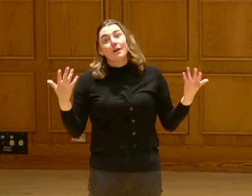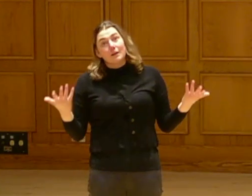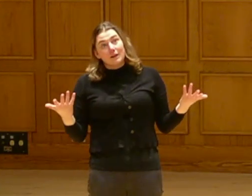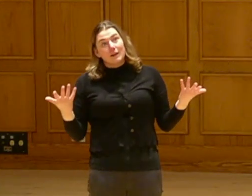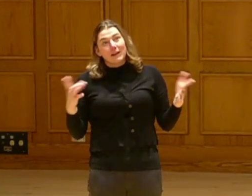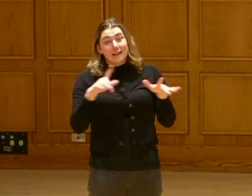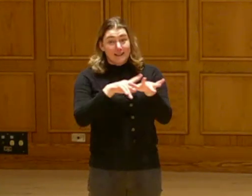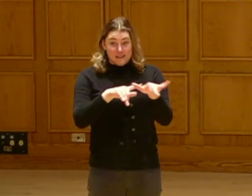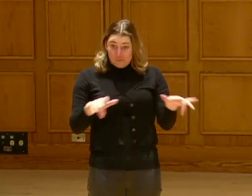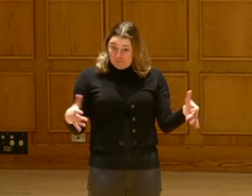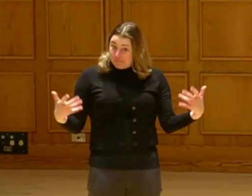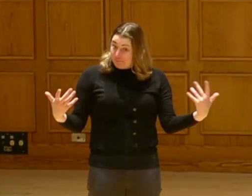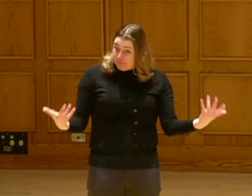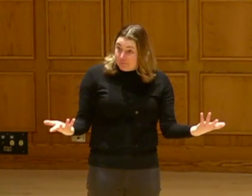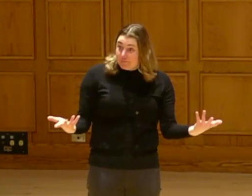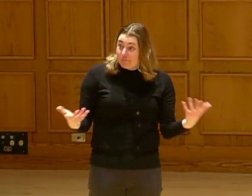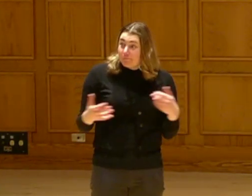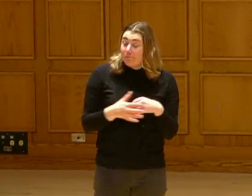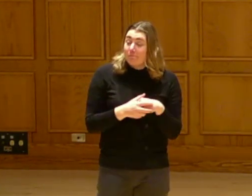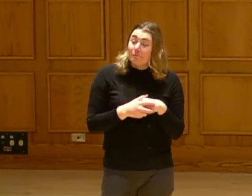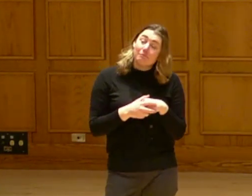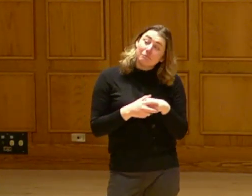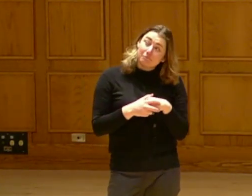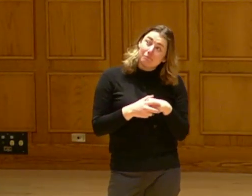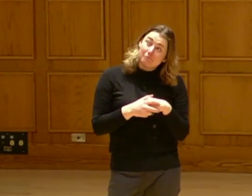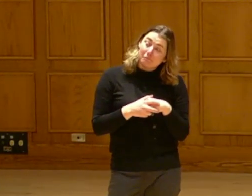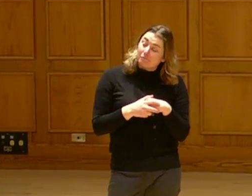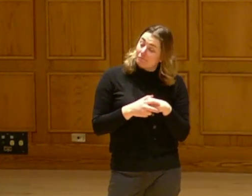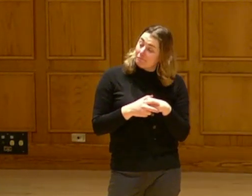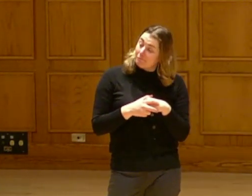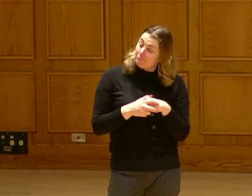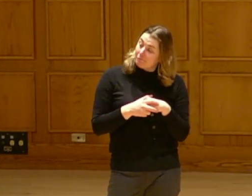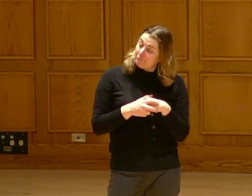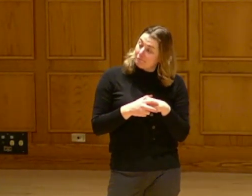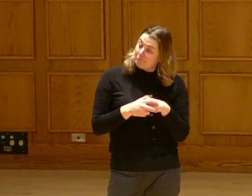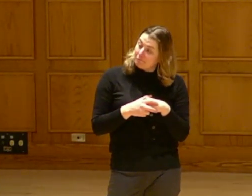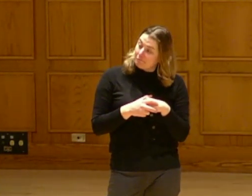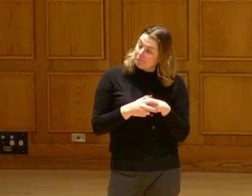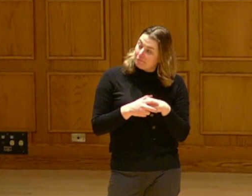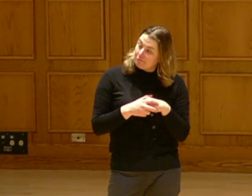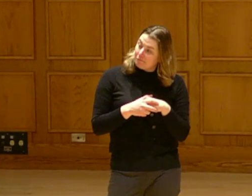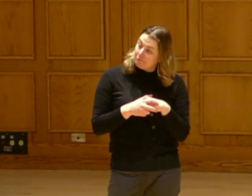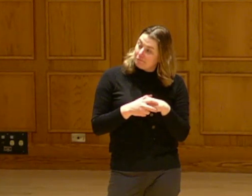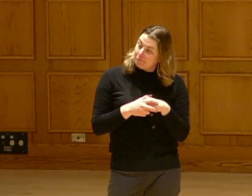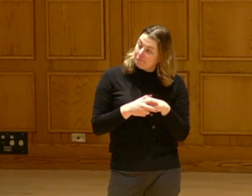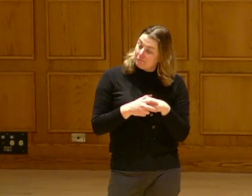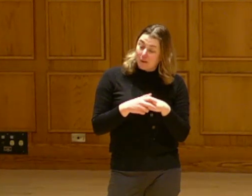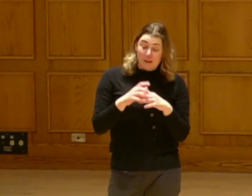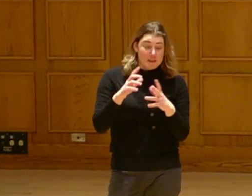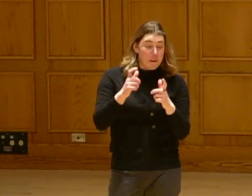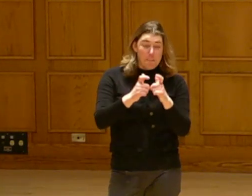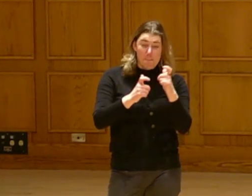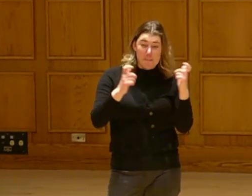But, you know, it coincides with -- I believe, the biggest